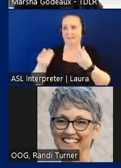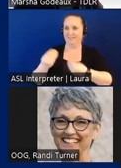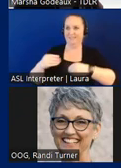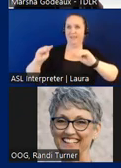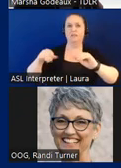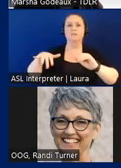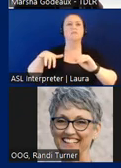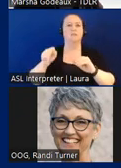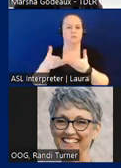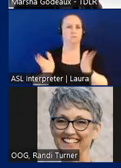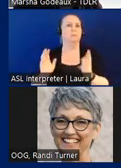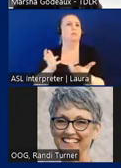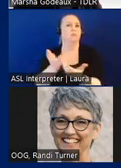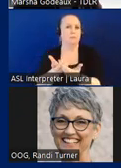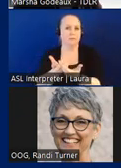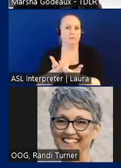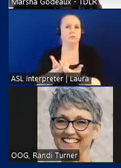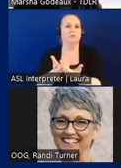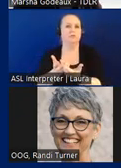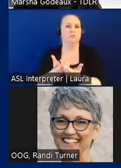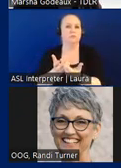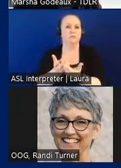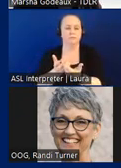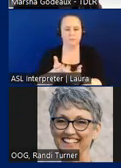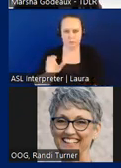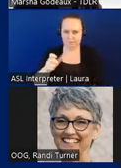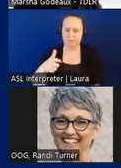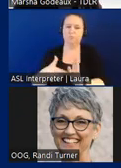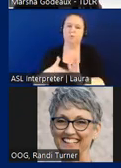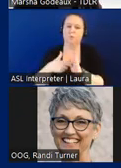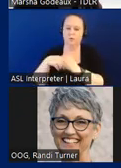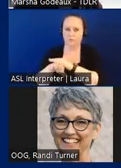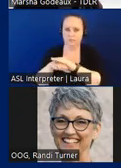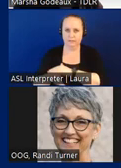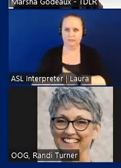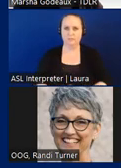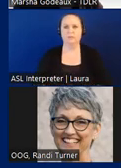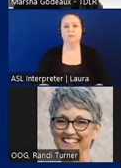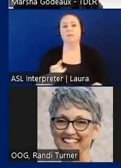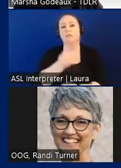accommodation so it's a subject facility? It is required to be accessible. Last, what we ask